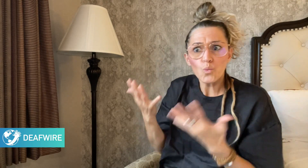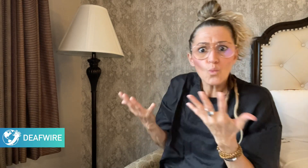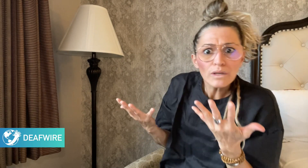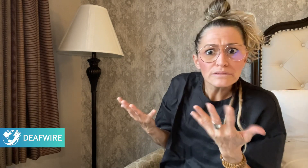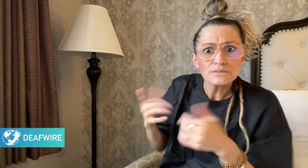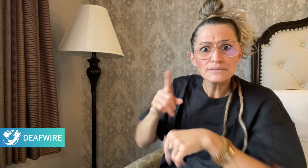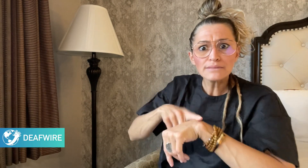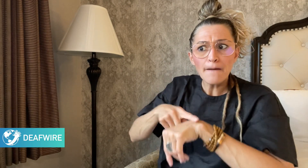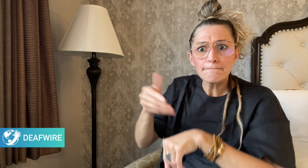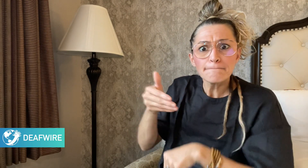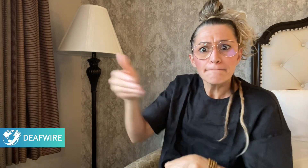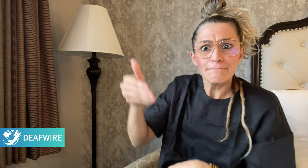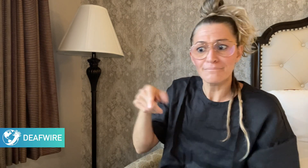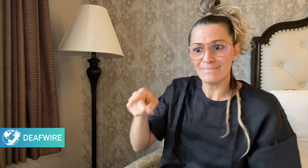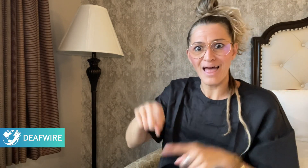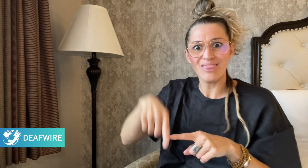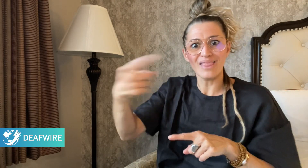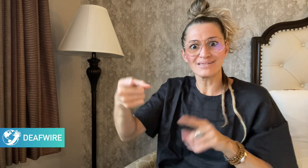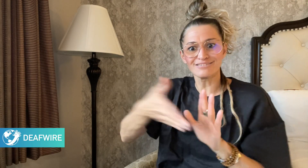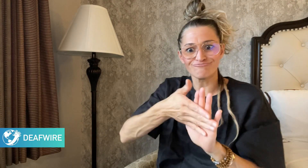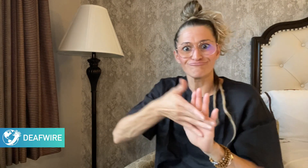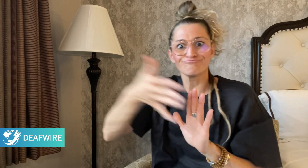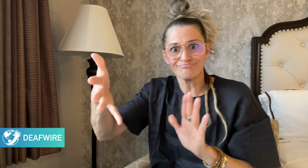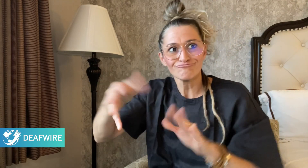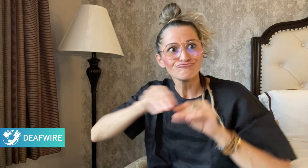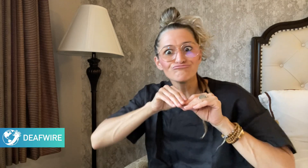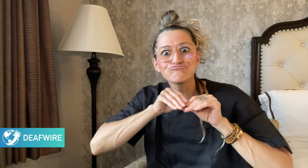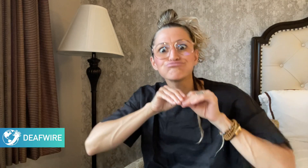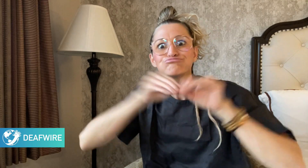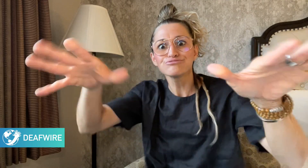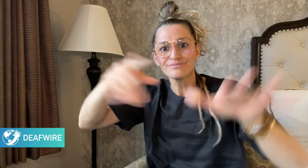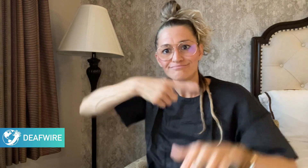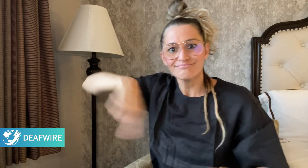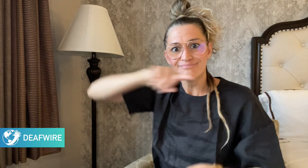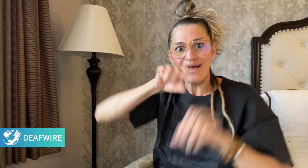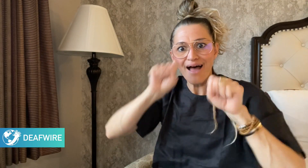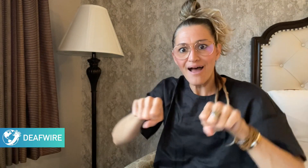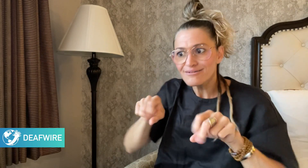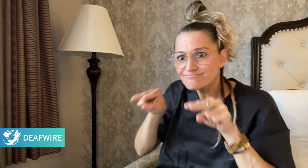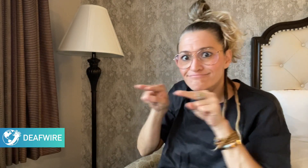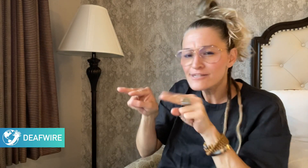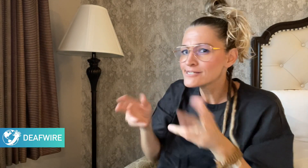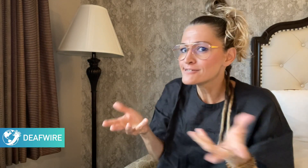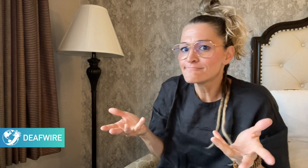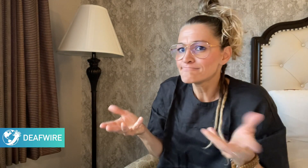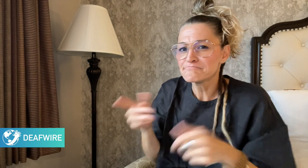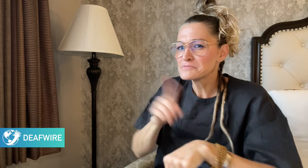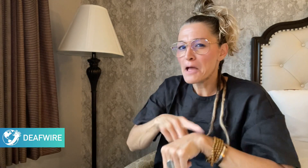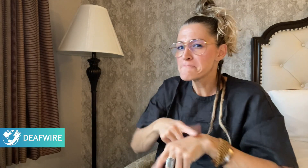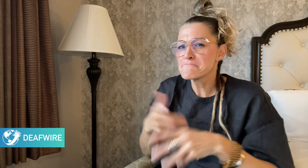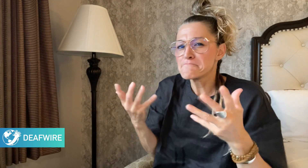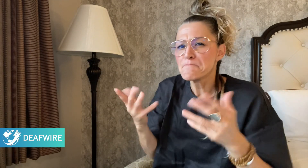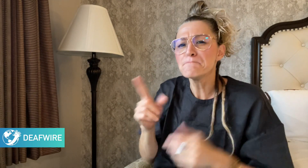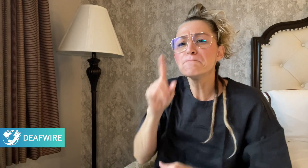yet when the next season will be released, but